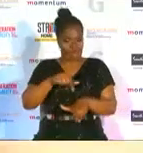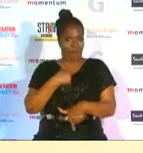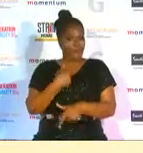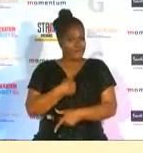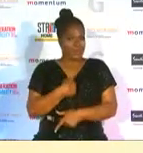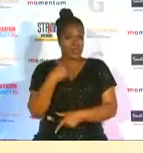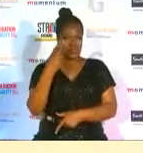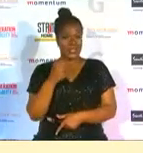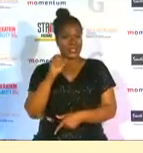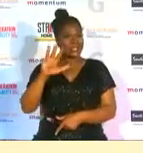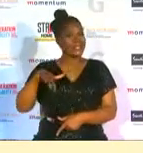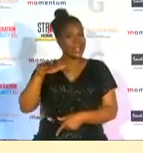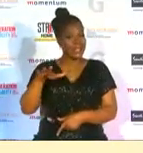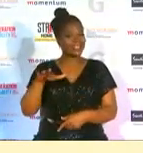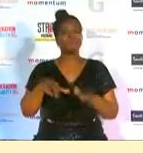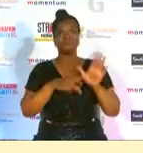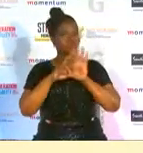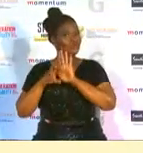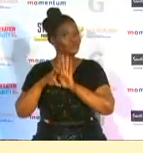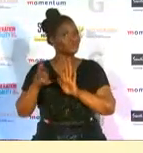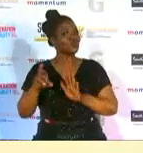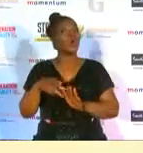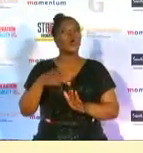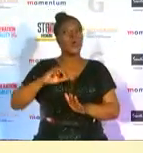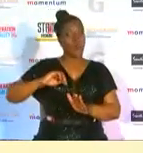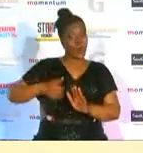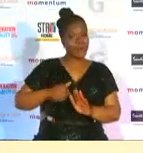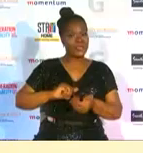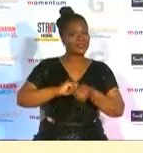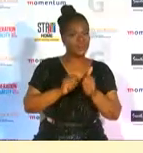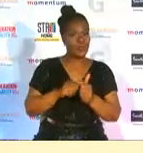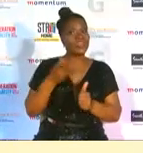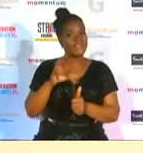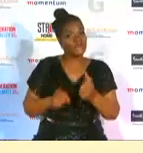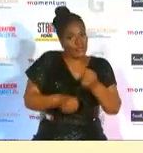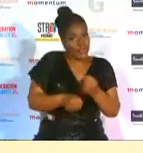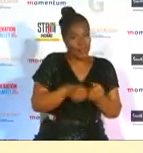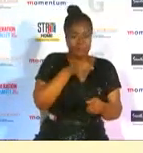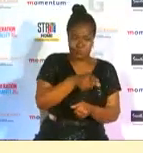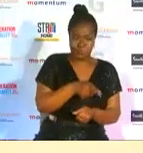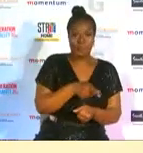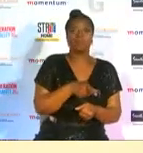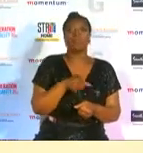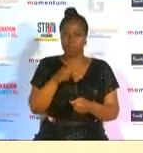women spot if it's given all the support that is needed and we are all there for it we can actually do very well